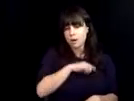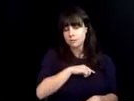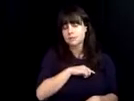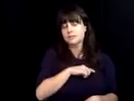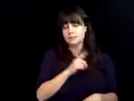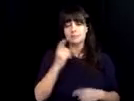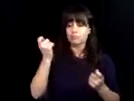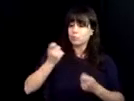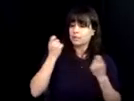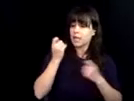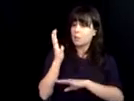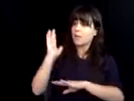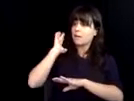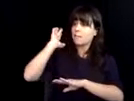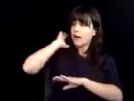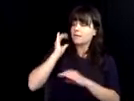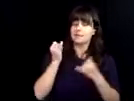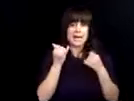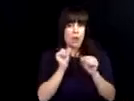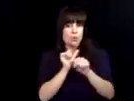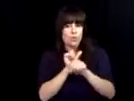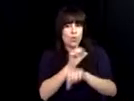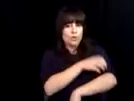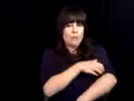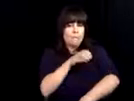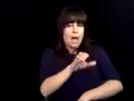Turning 100 is a proud mile step on for us in V